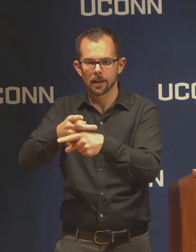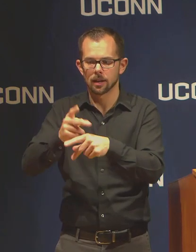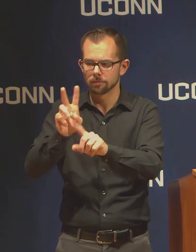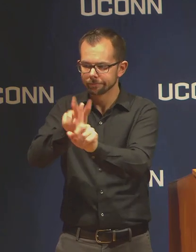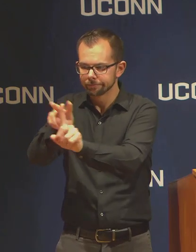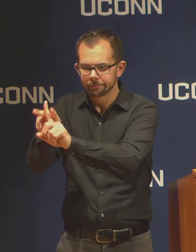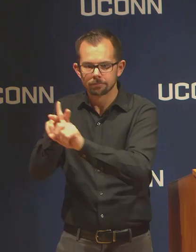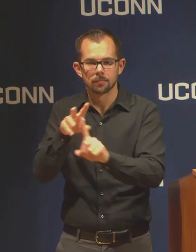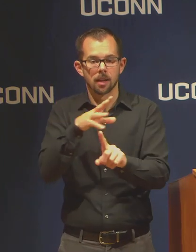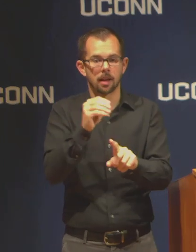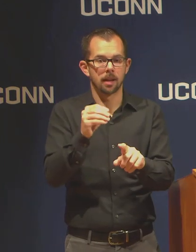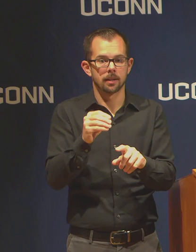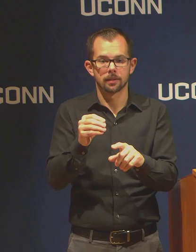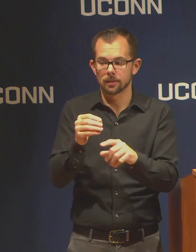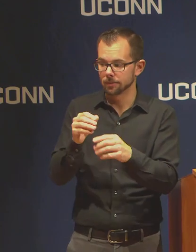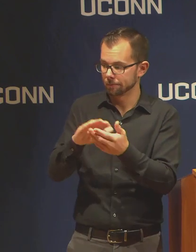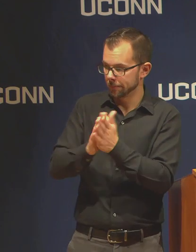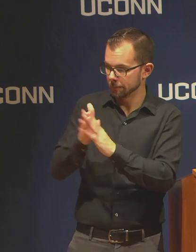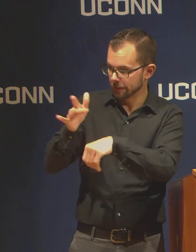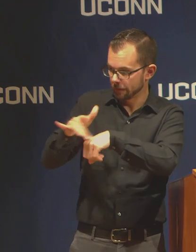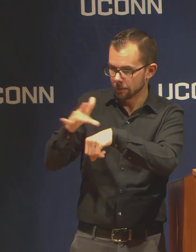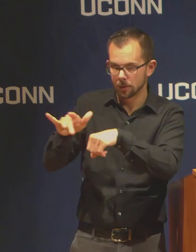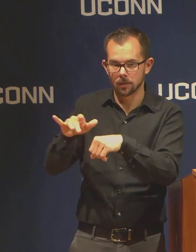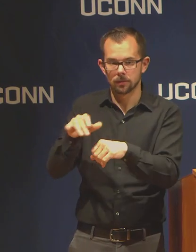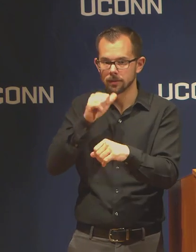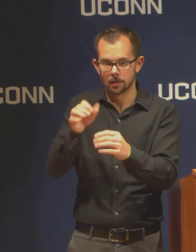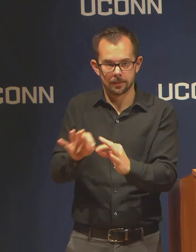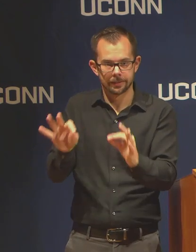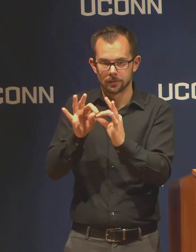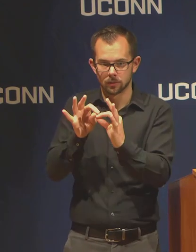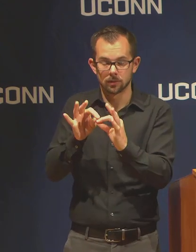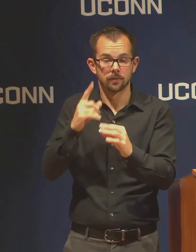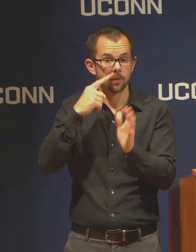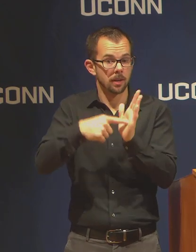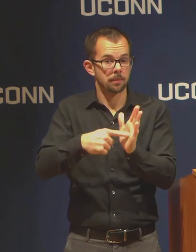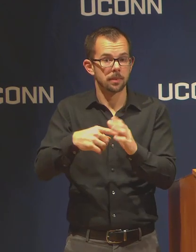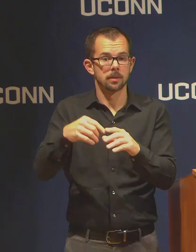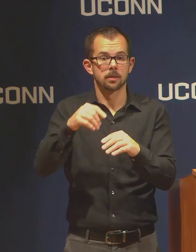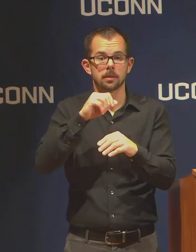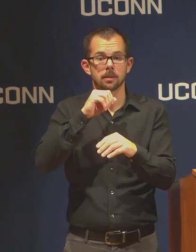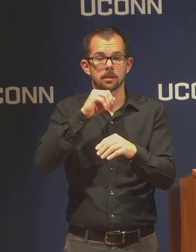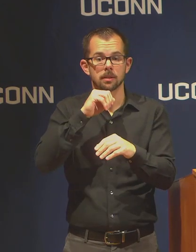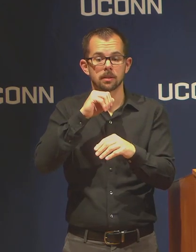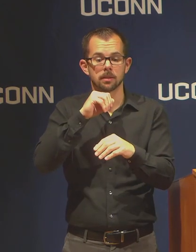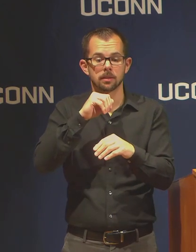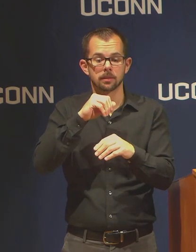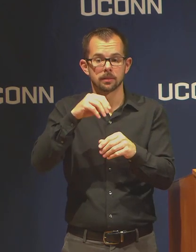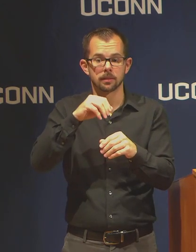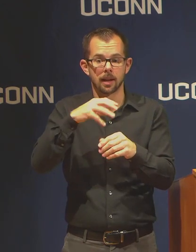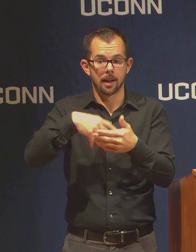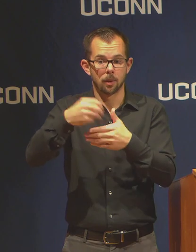So outpatient visits have been rescheduled. Surgeries have been cancelled.